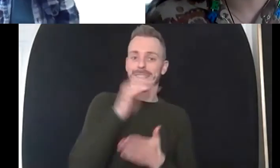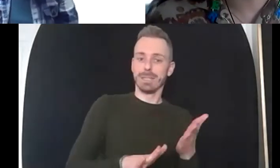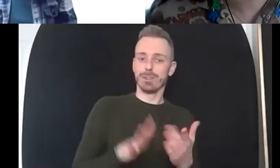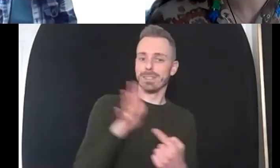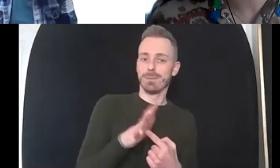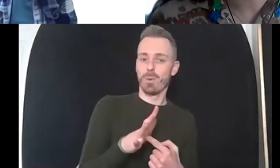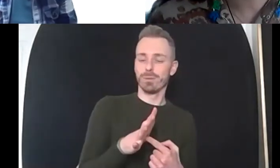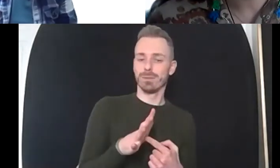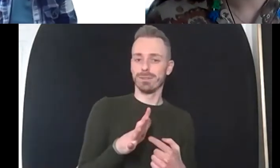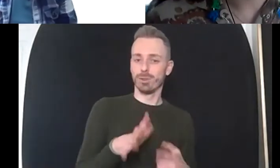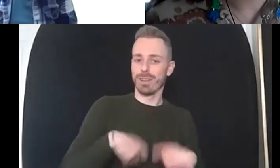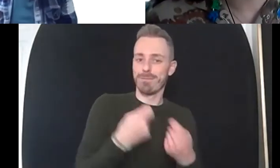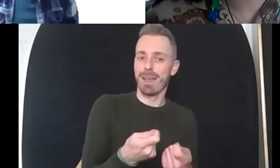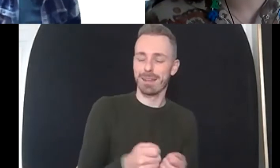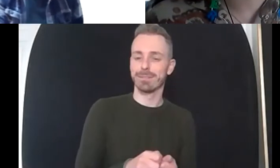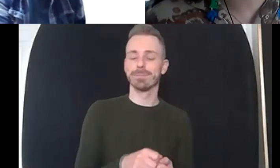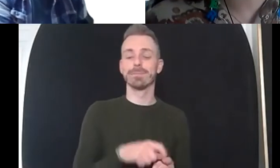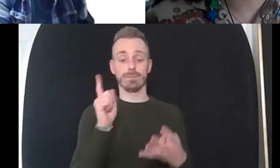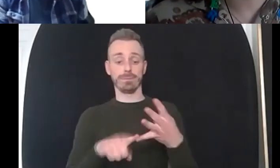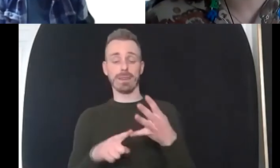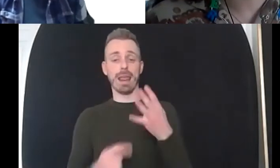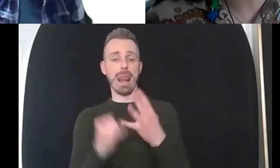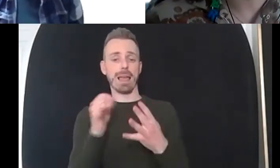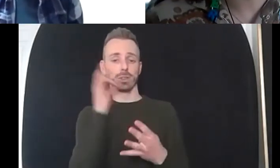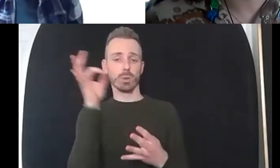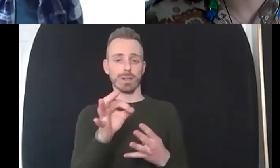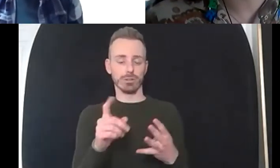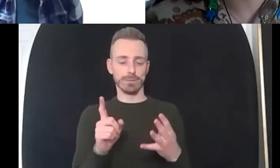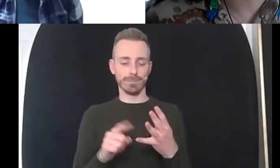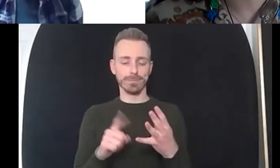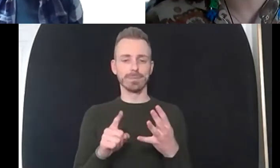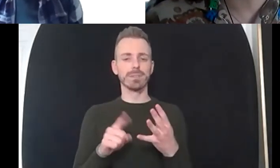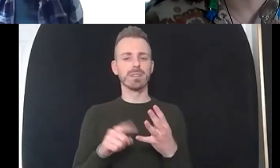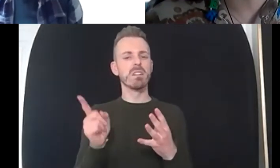it's a good question it's what do you think the university wellbeing teams can be doing to support